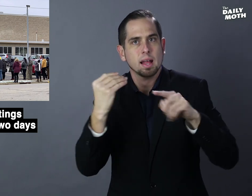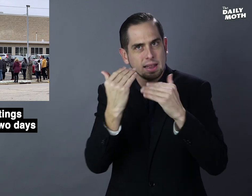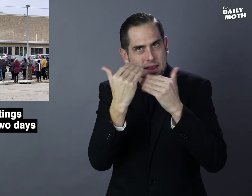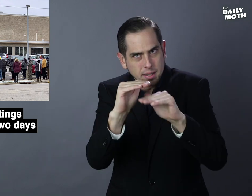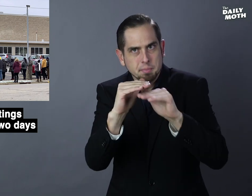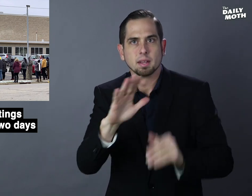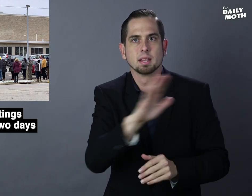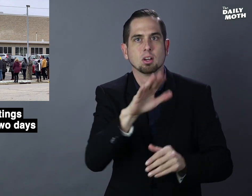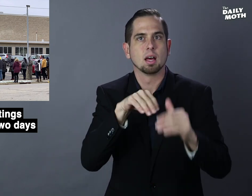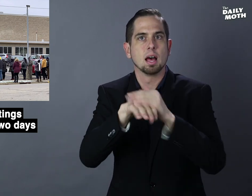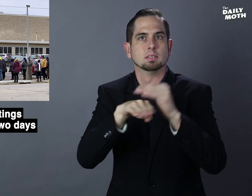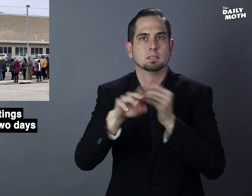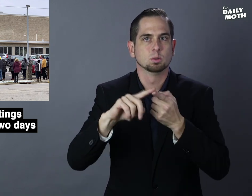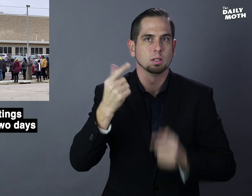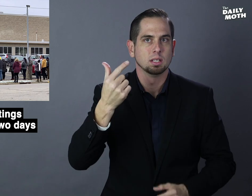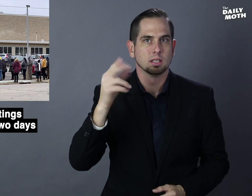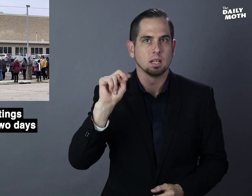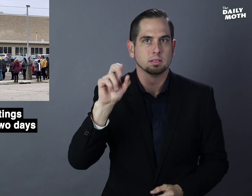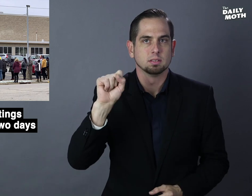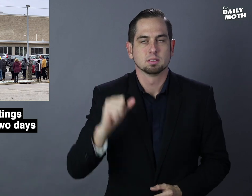and limiting their access to guns.